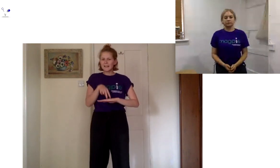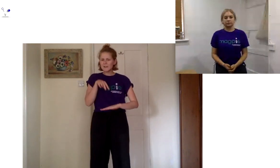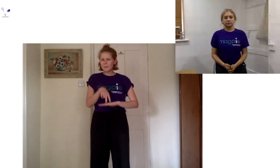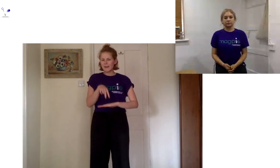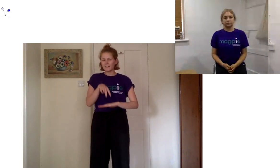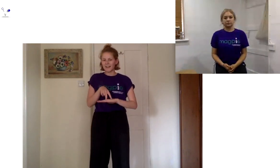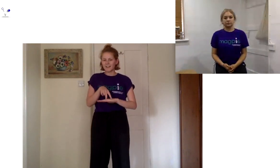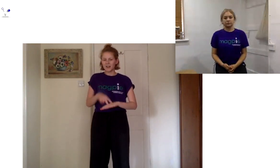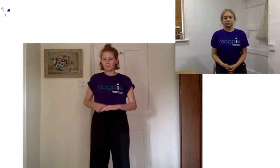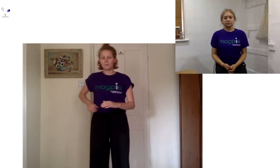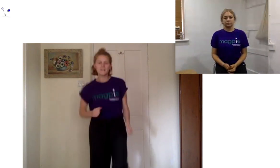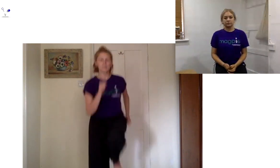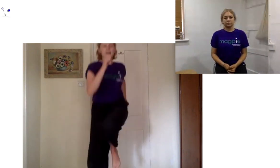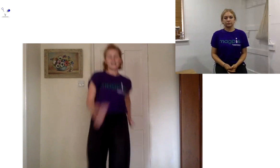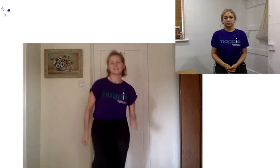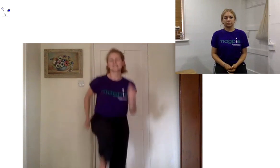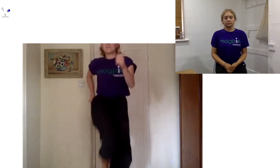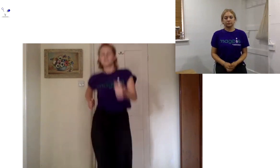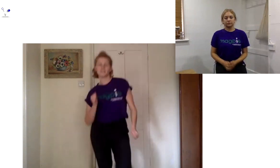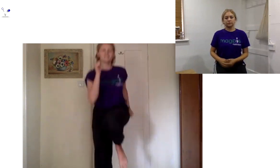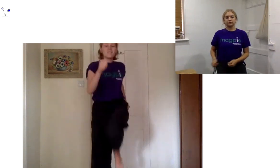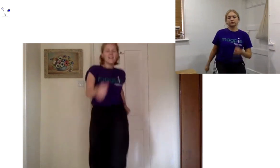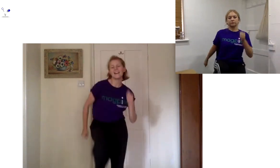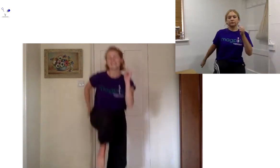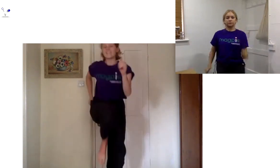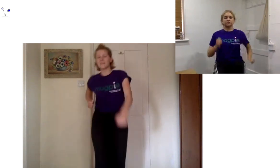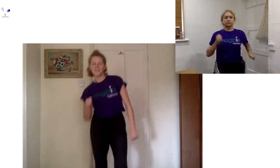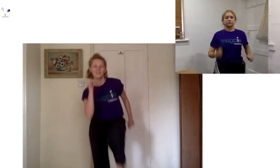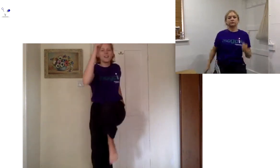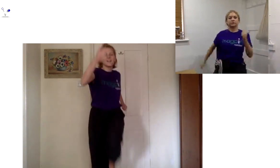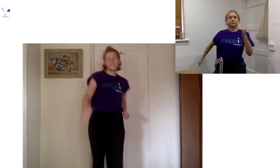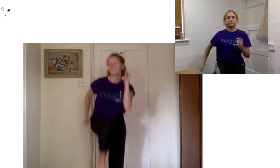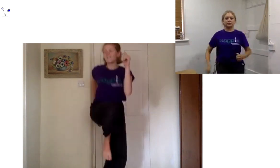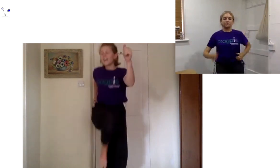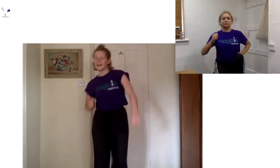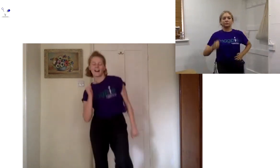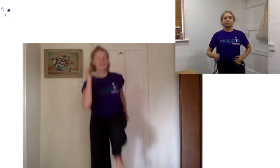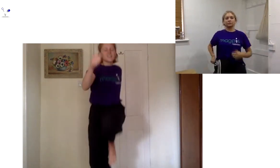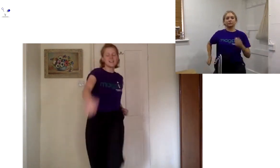little bit like a jump a little bit like this if you want to really get them really high energy